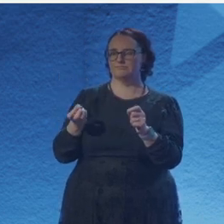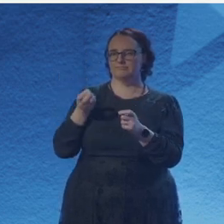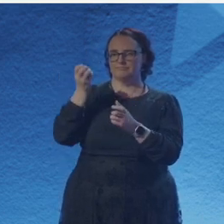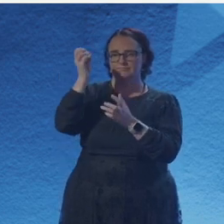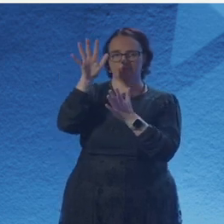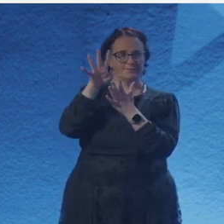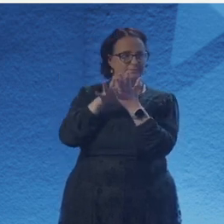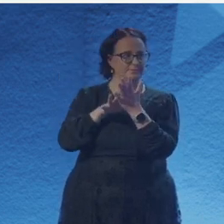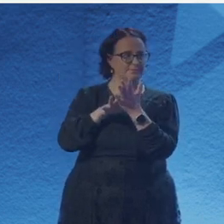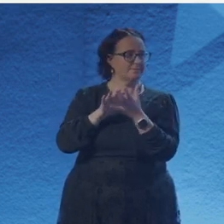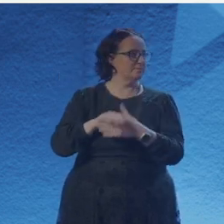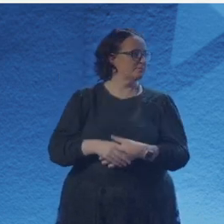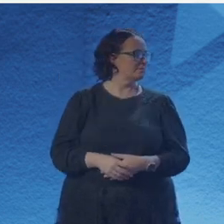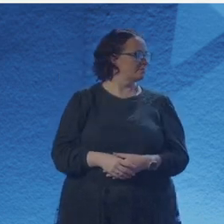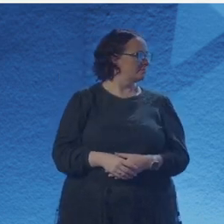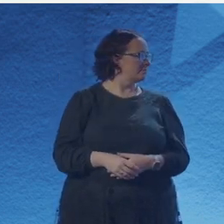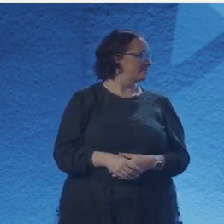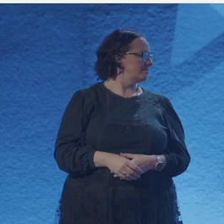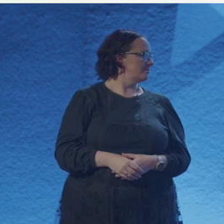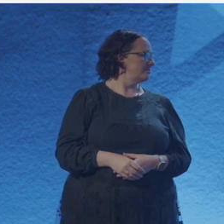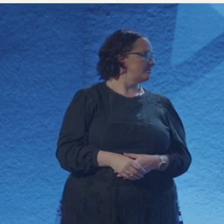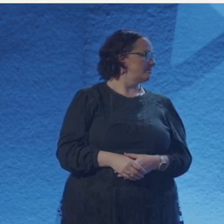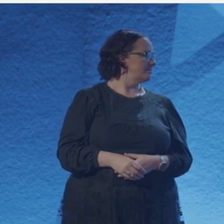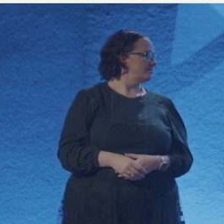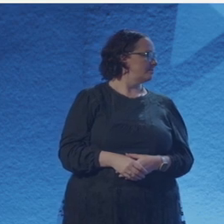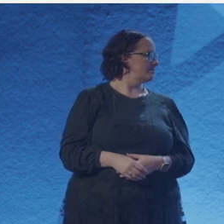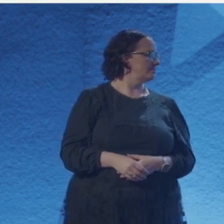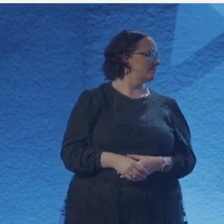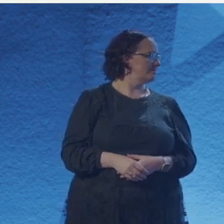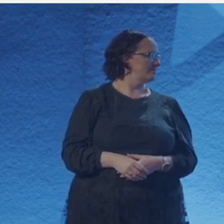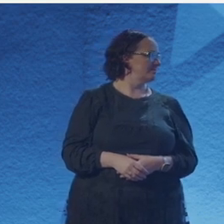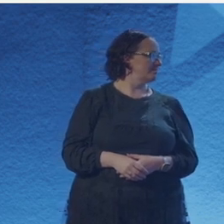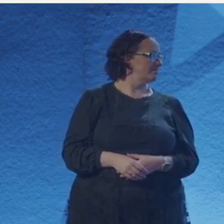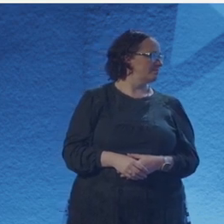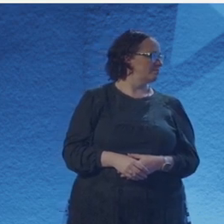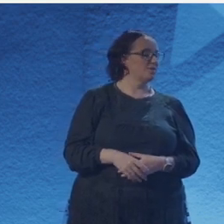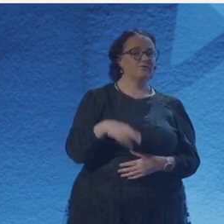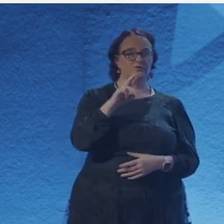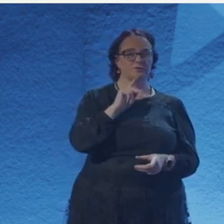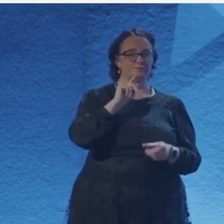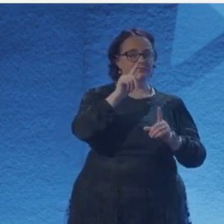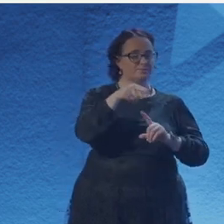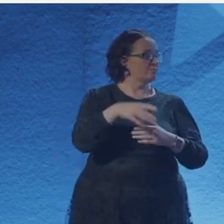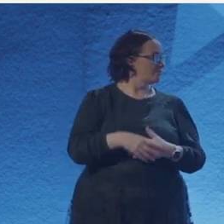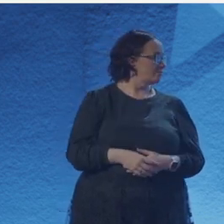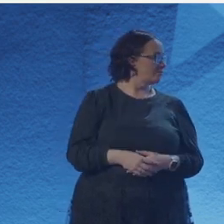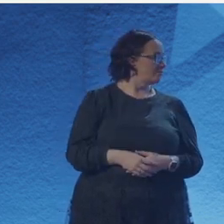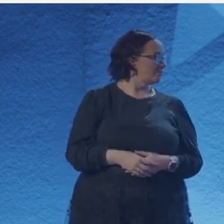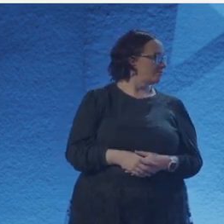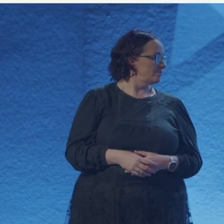(So say, you want to do a sonnet (Mumbled words)